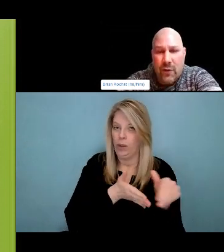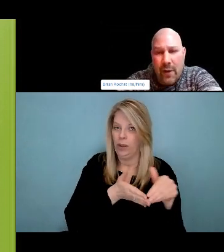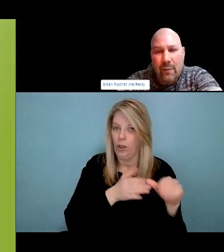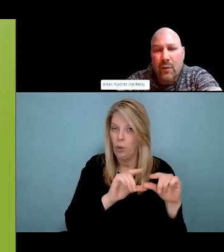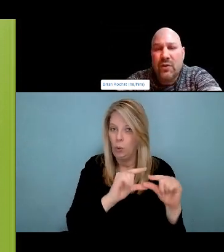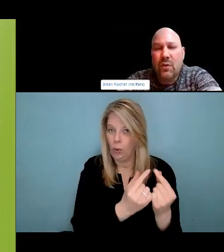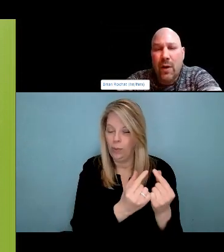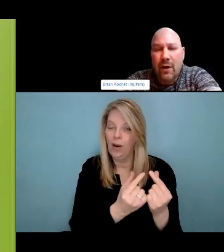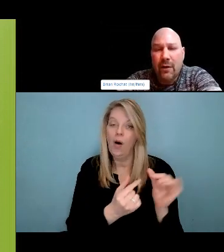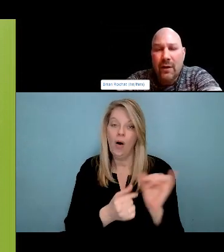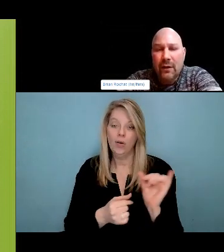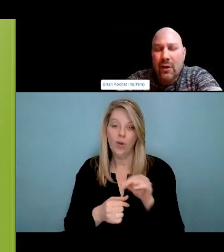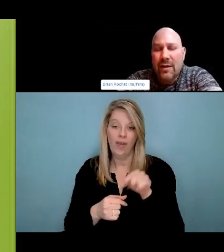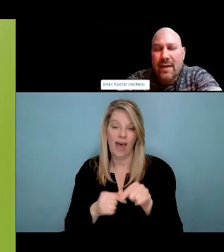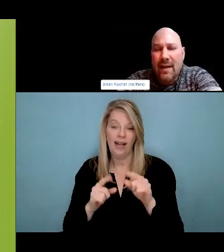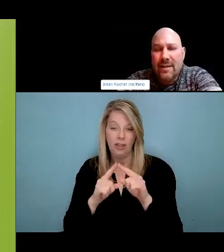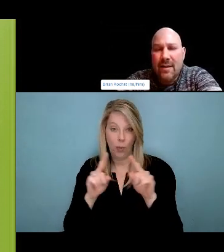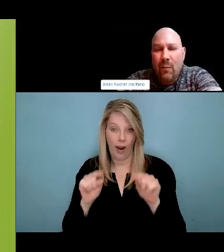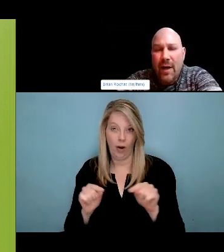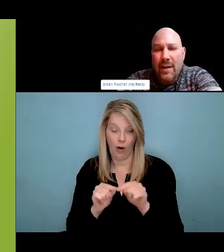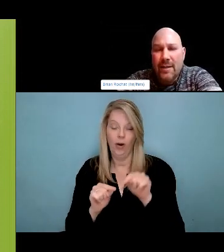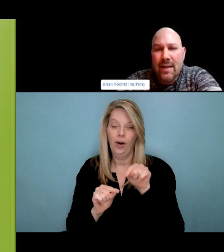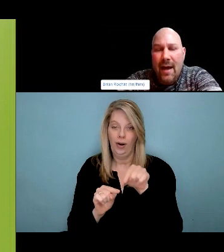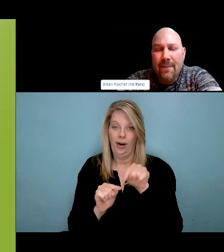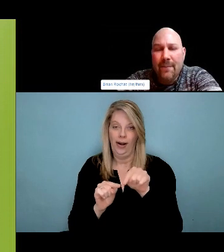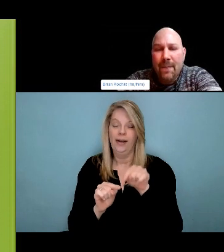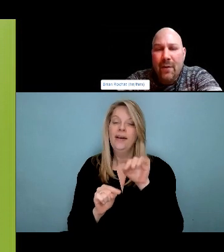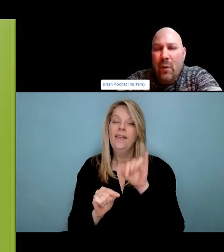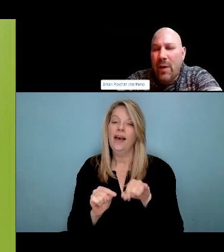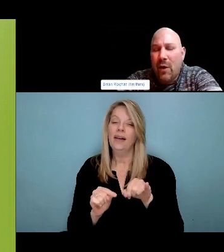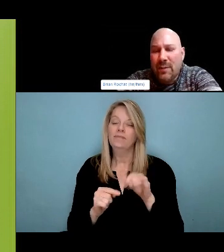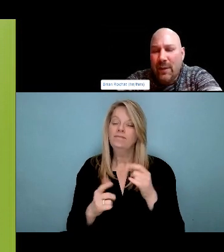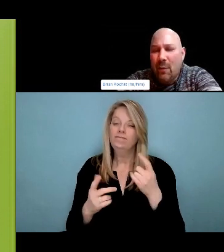You Oh Oh E. You when we talk about people's healing journey. I mean moving forward, I